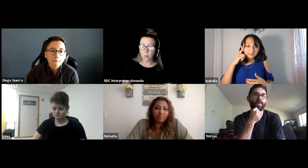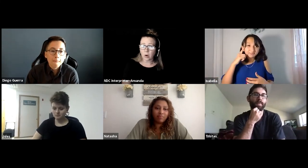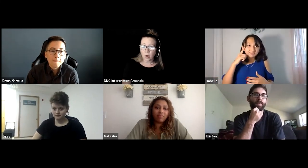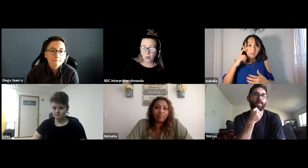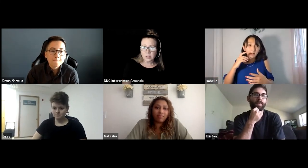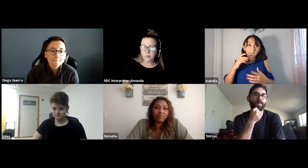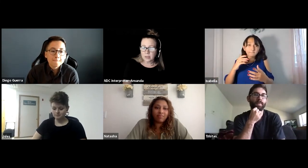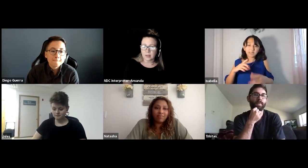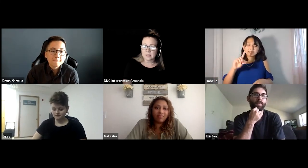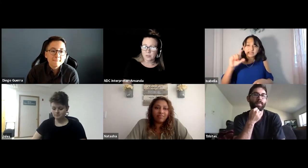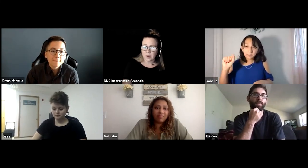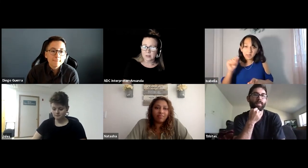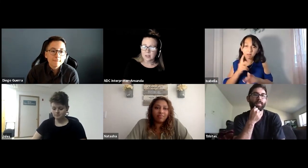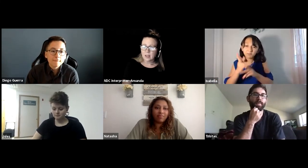We're all unique and different.